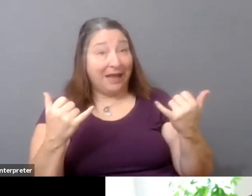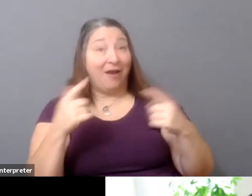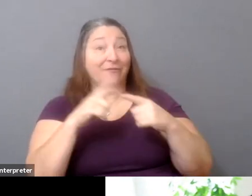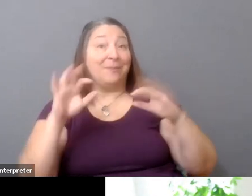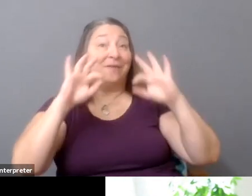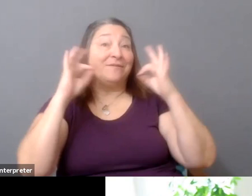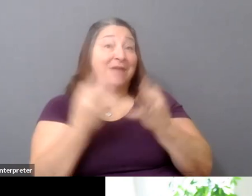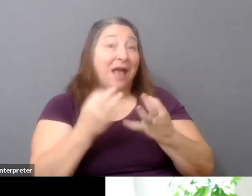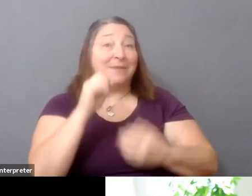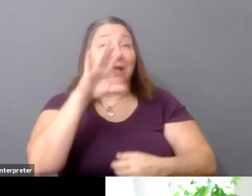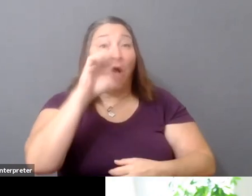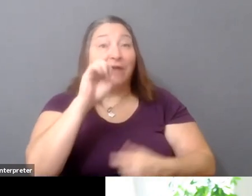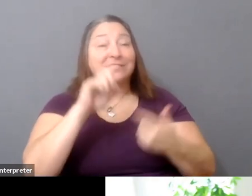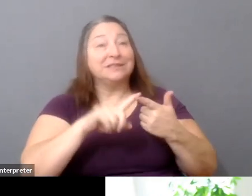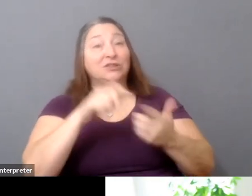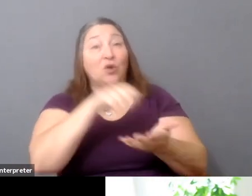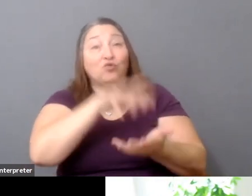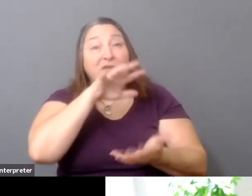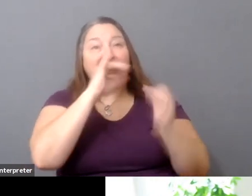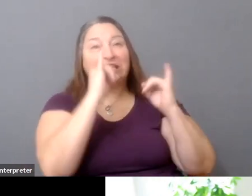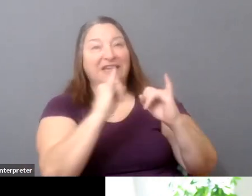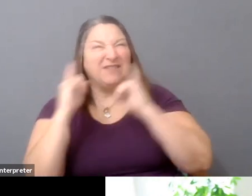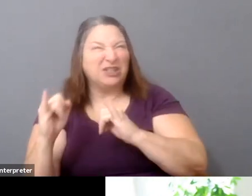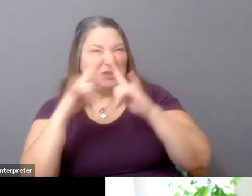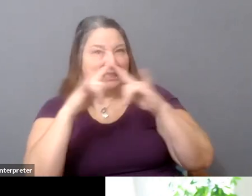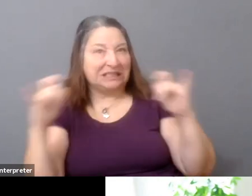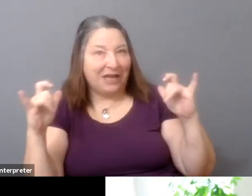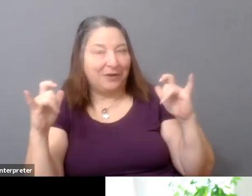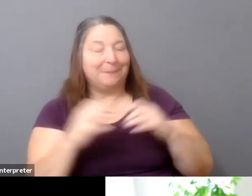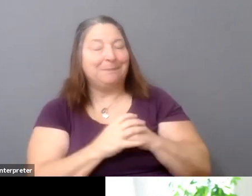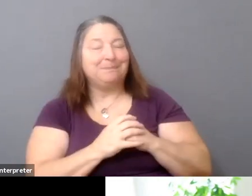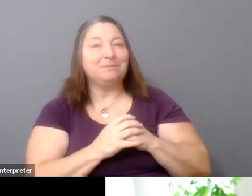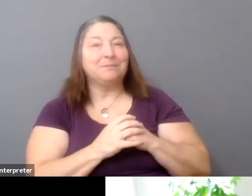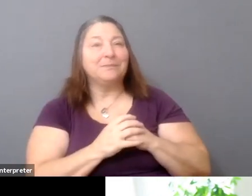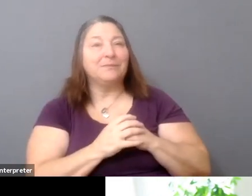you know, rich individuals, et cetera. I do think, though, that there are younger